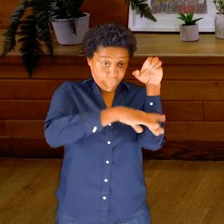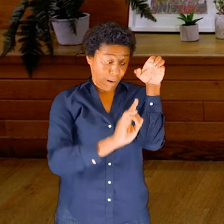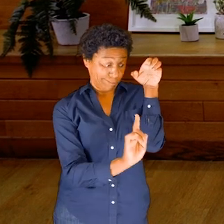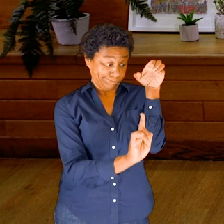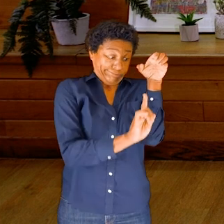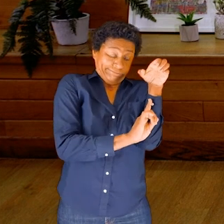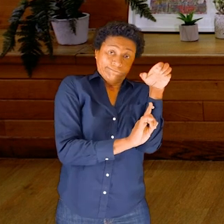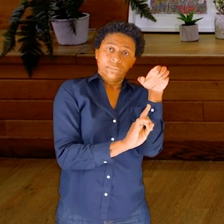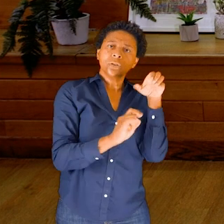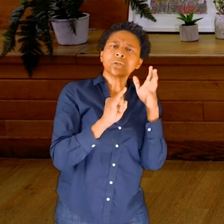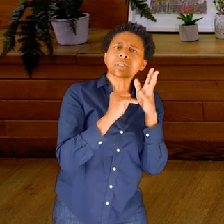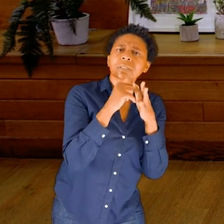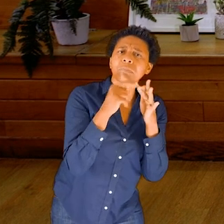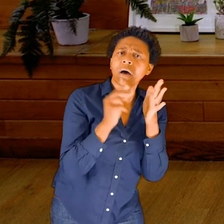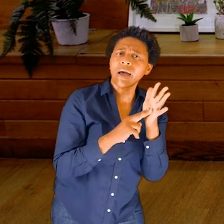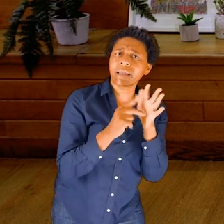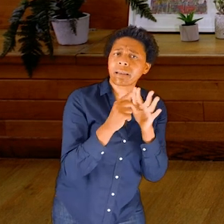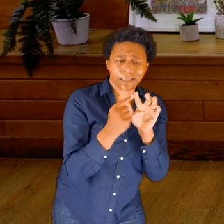How far can you feel the water go down?